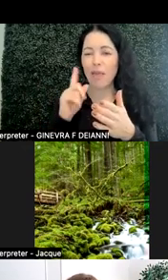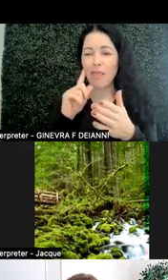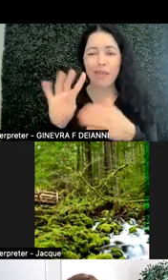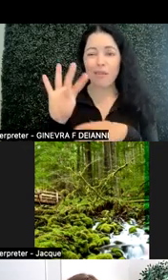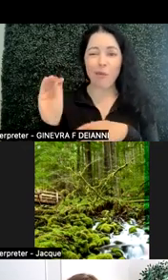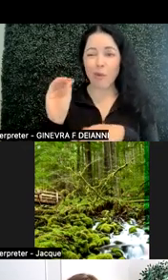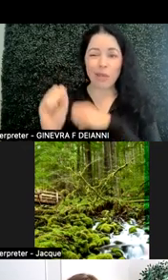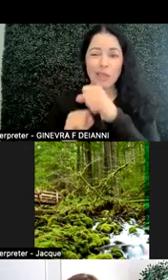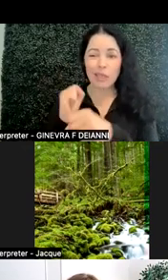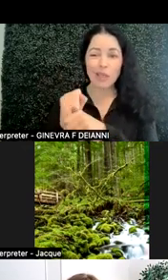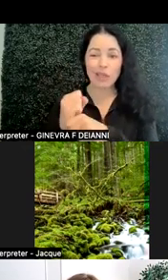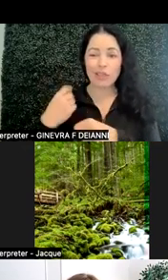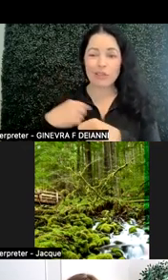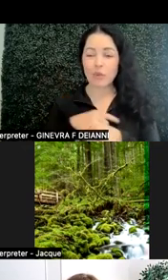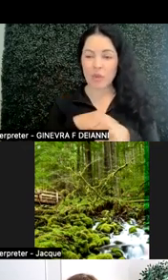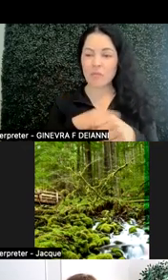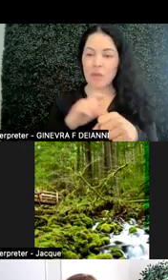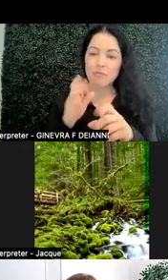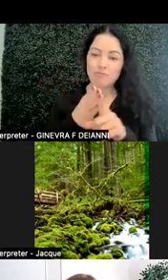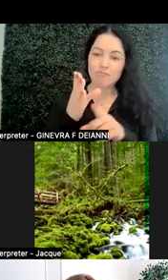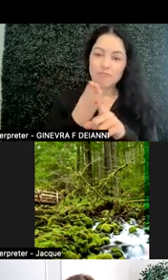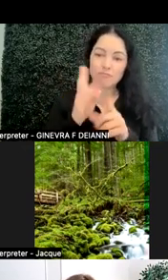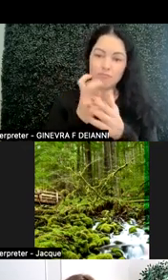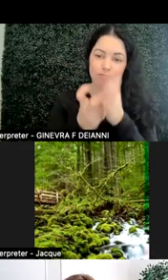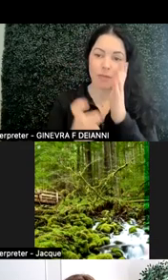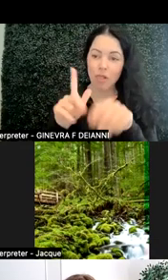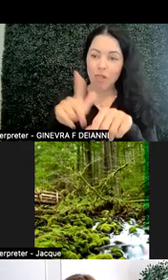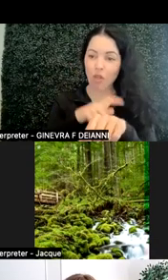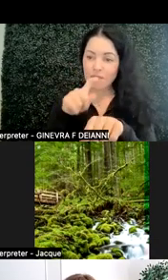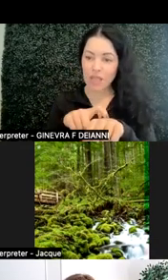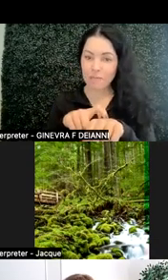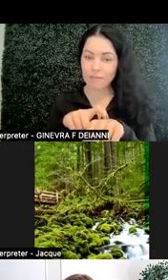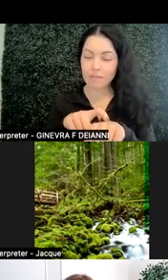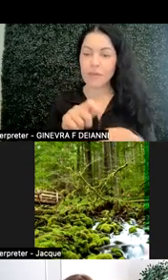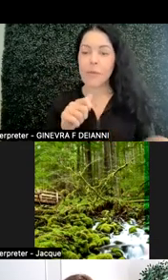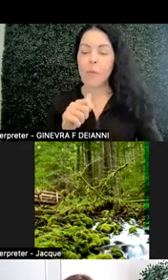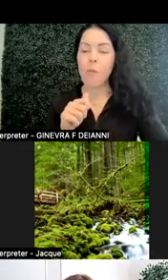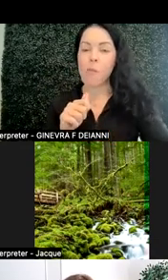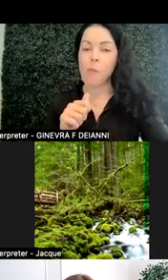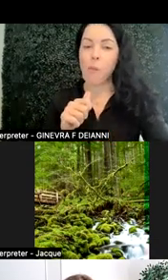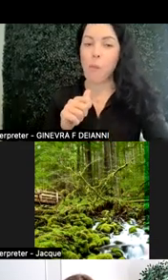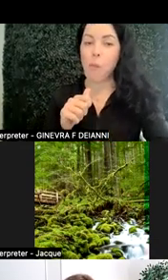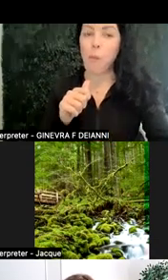So we've been in this space a long time. Personally, what I'm going to talk to you about today is